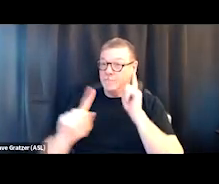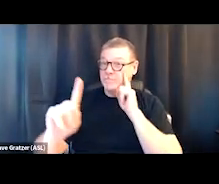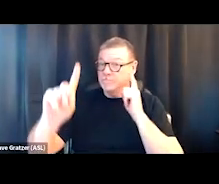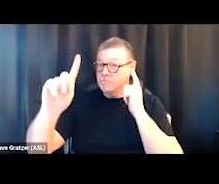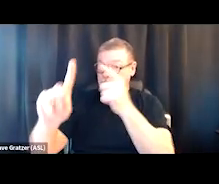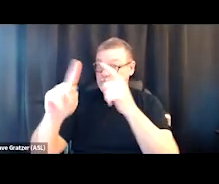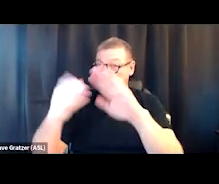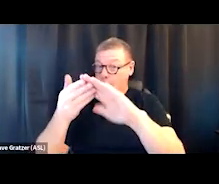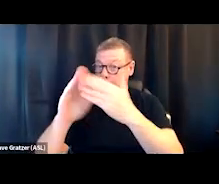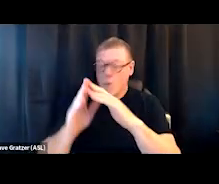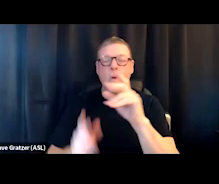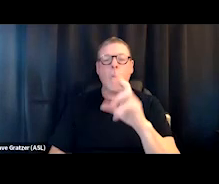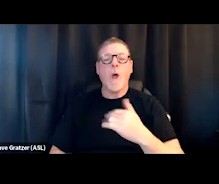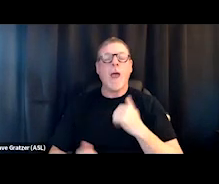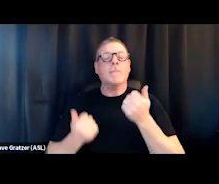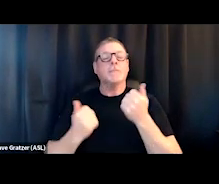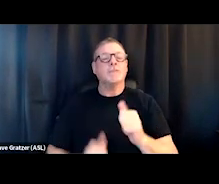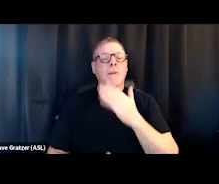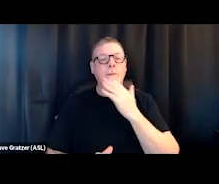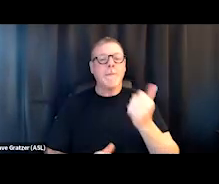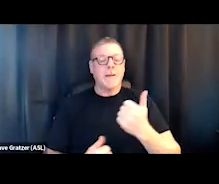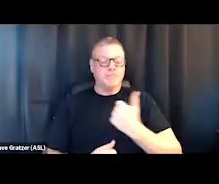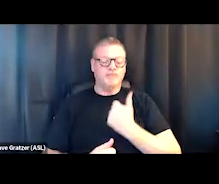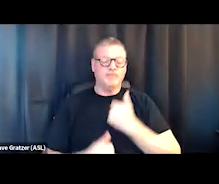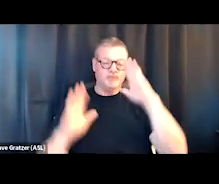or am I trying to be of service to my own,